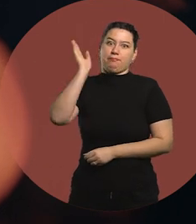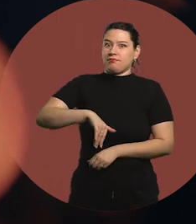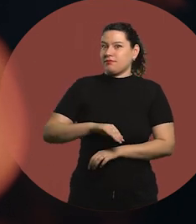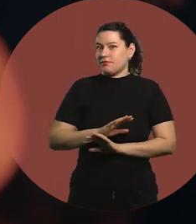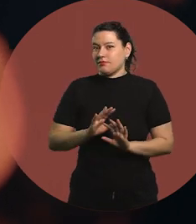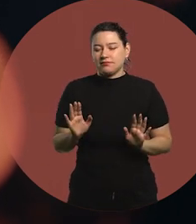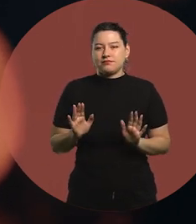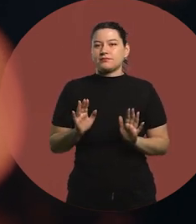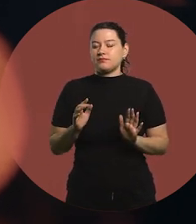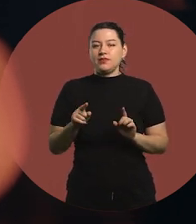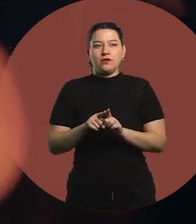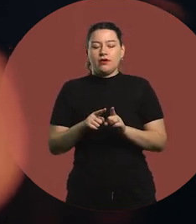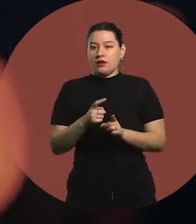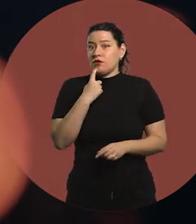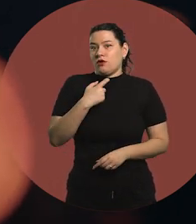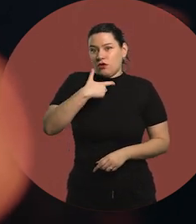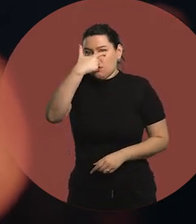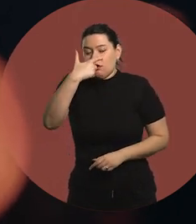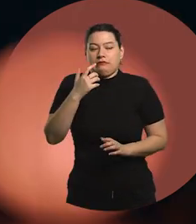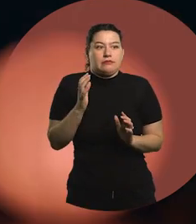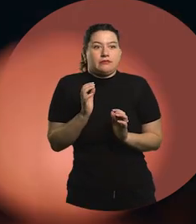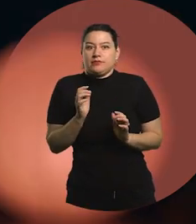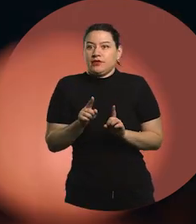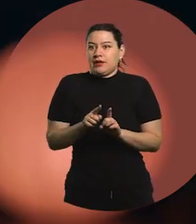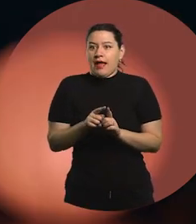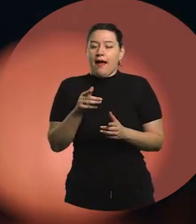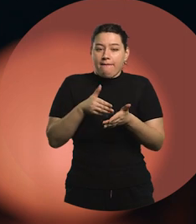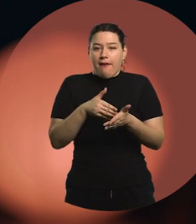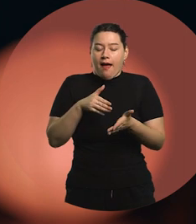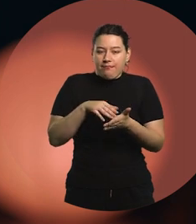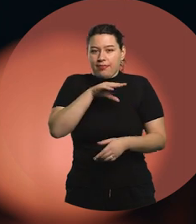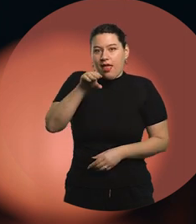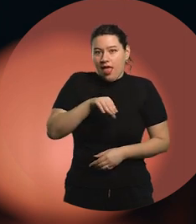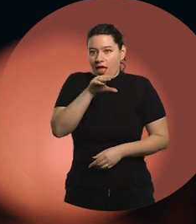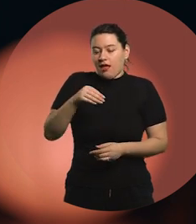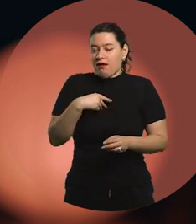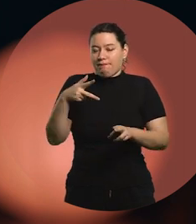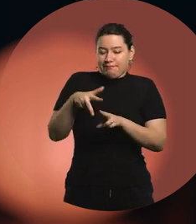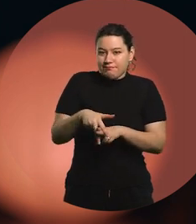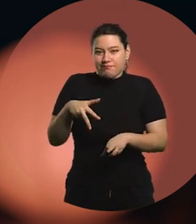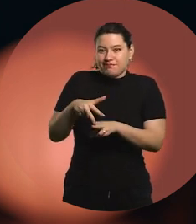It made my face red. I stuttered, the words just wouldn't come out.